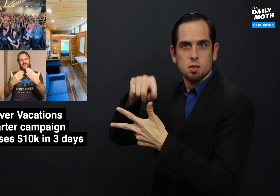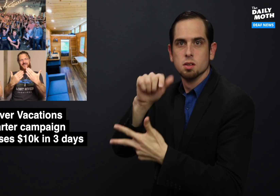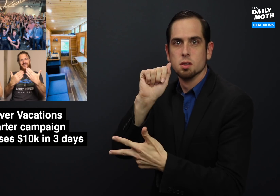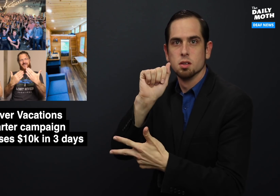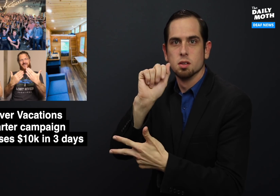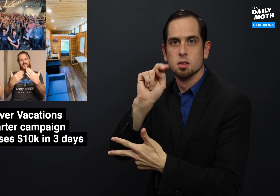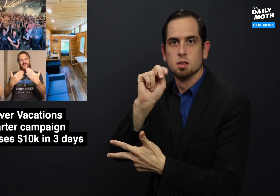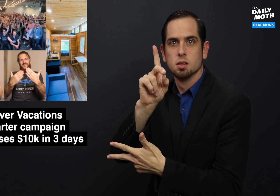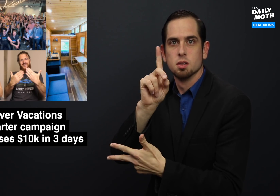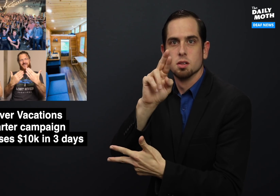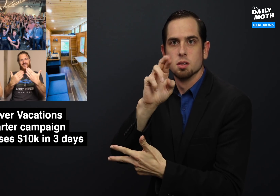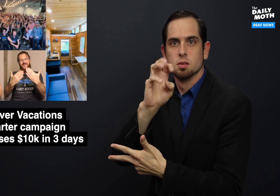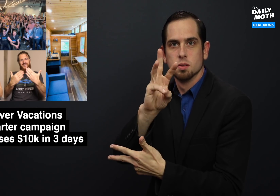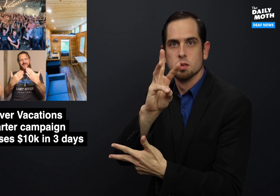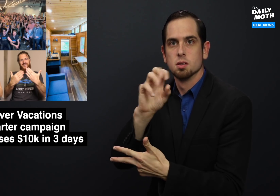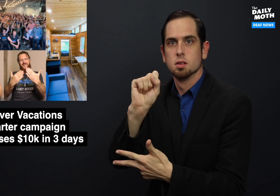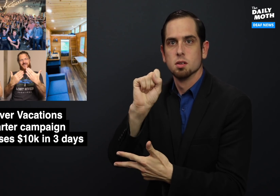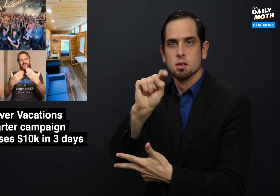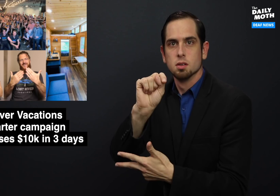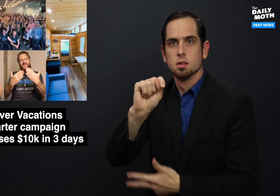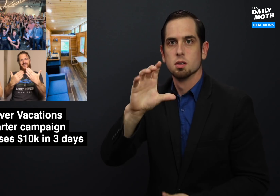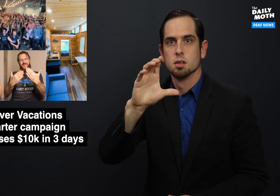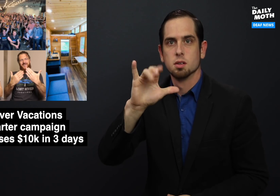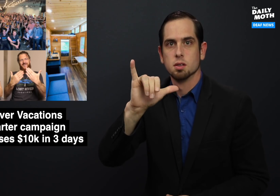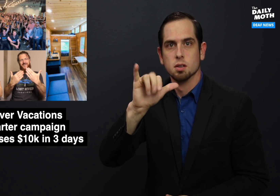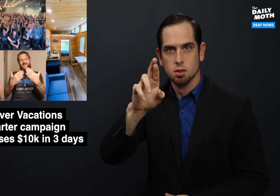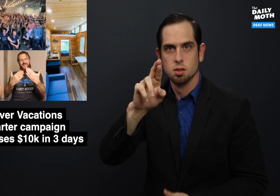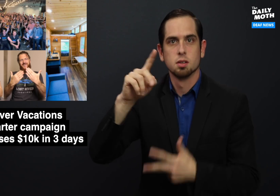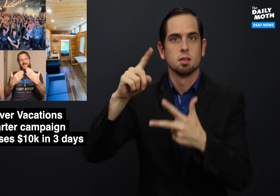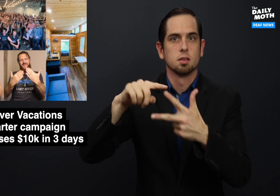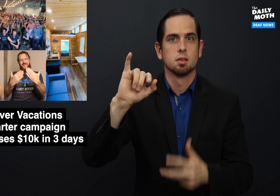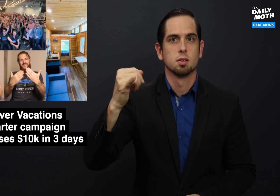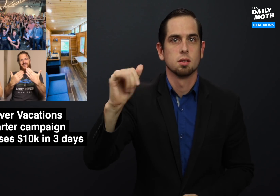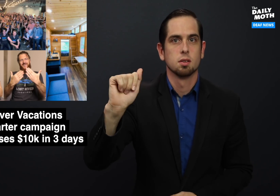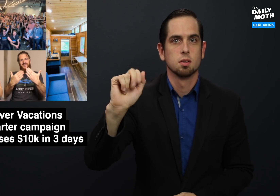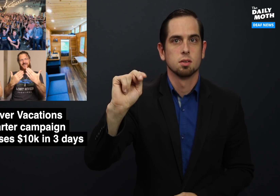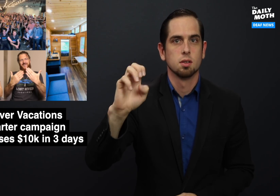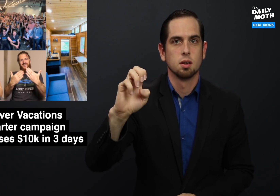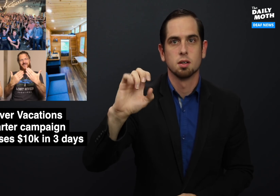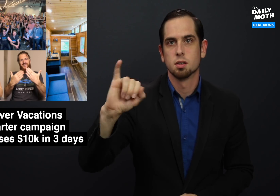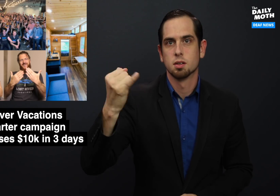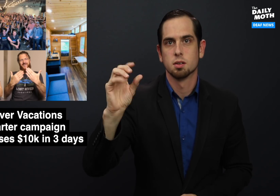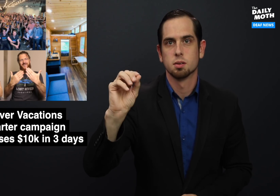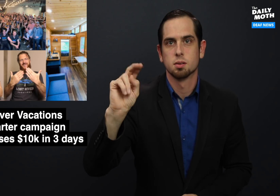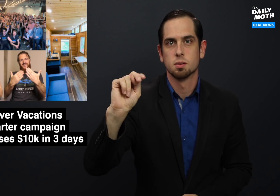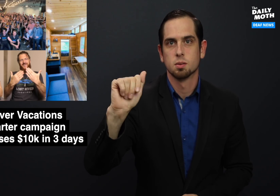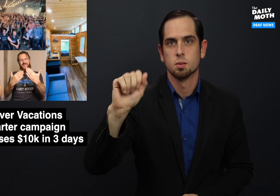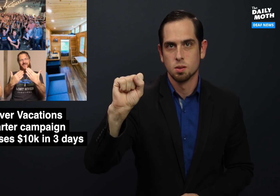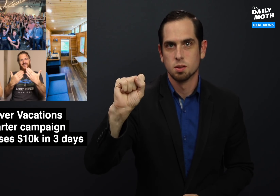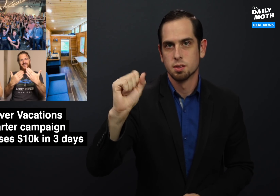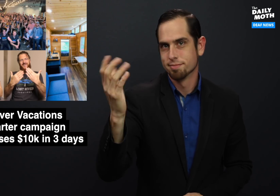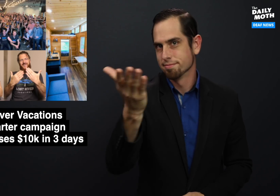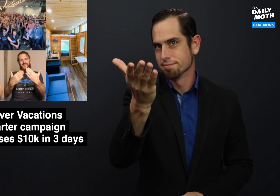Andrew St. Cyr and Jane Jonas.